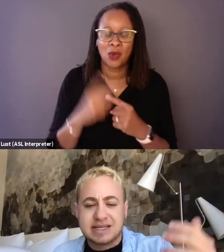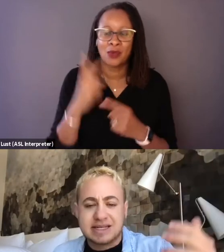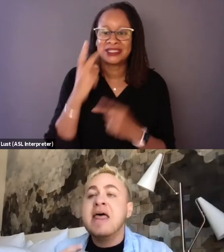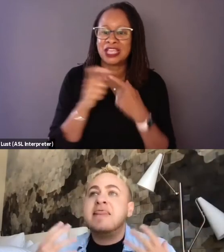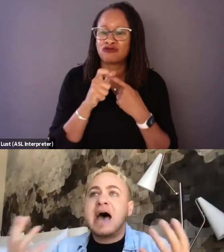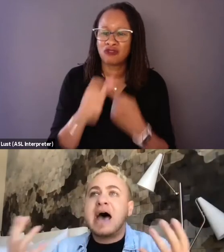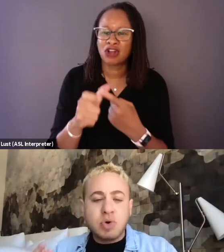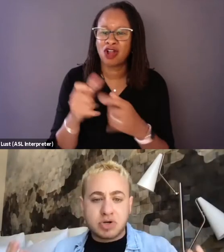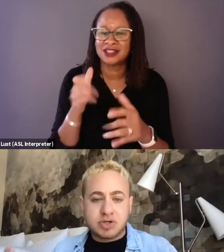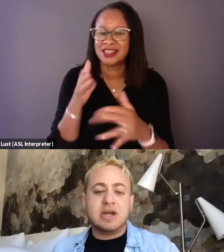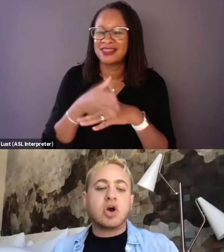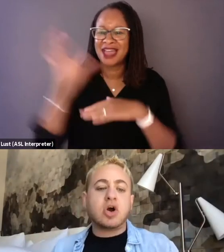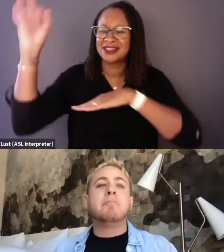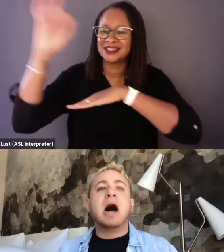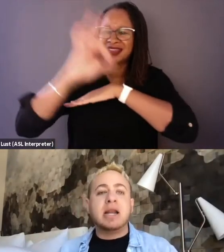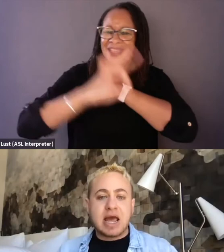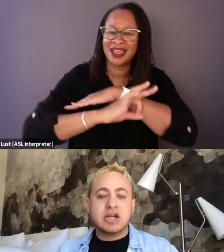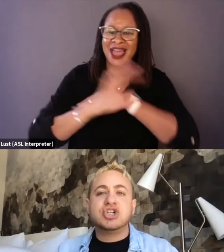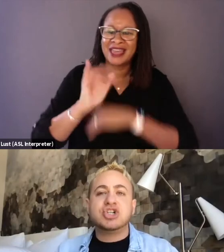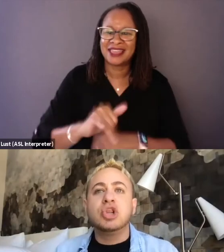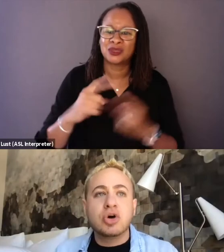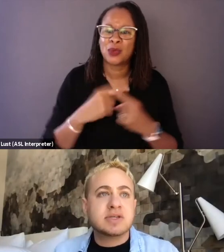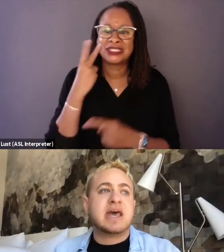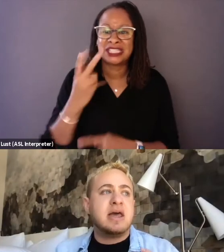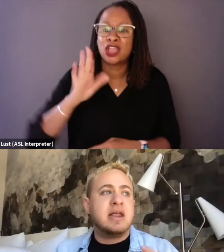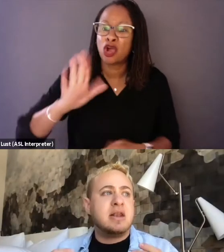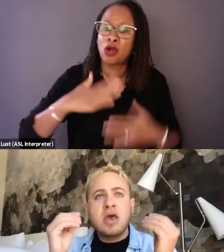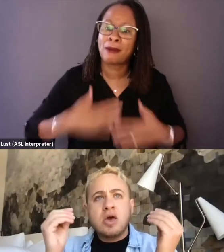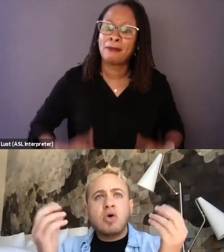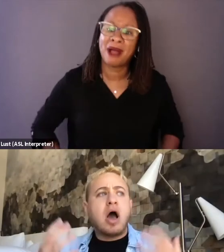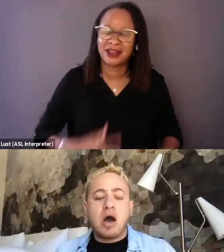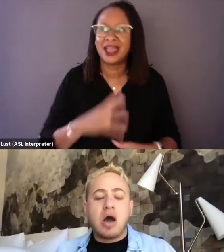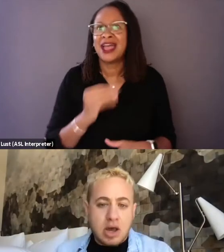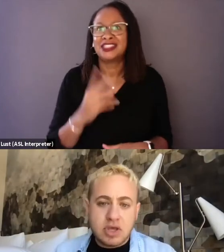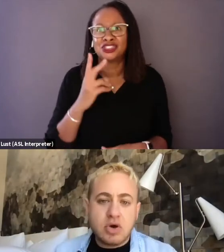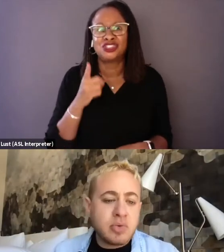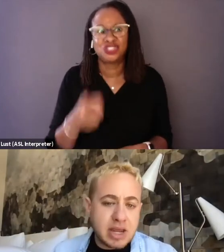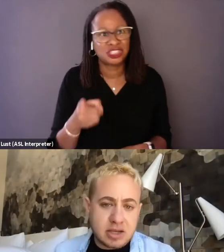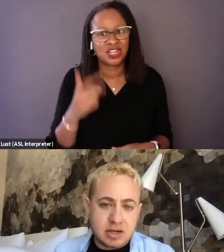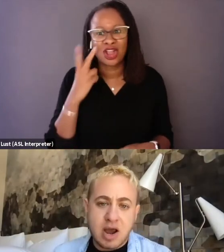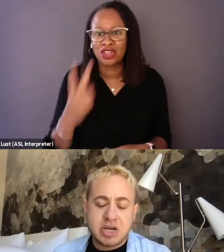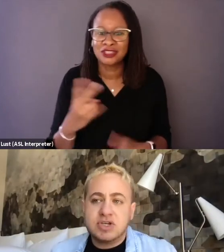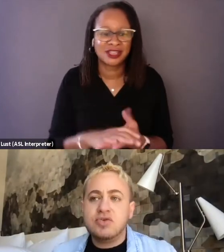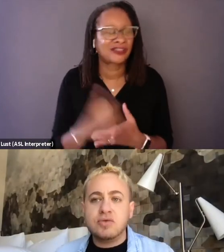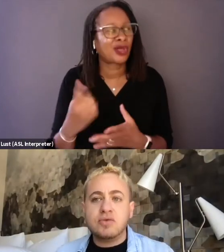It's like, that's when we're seeing her body, and she looks, and the only way I can describe it is,